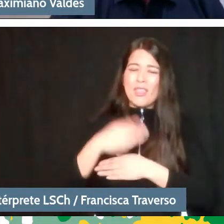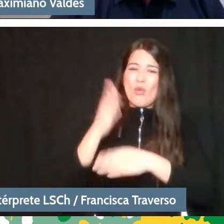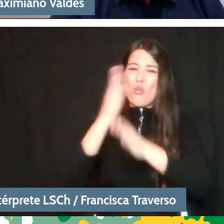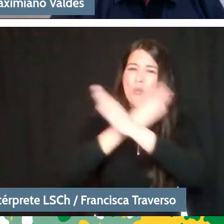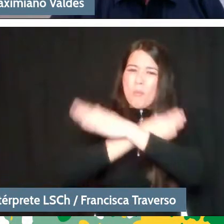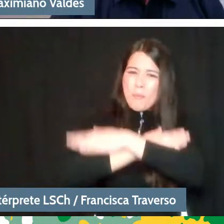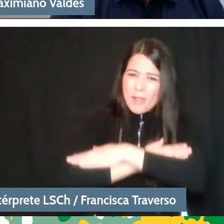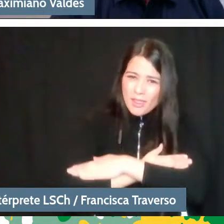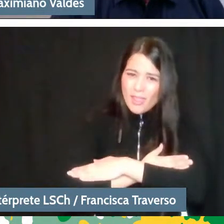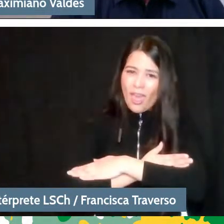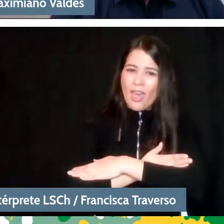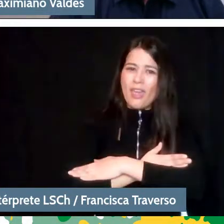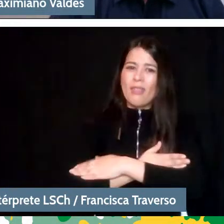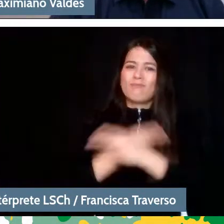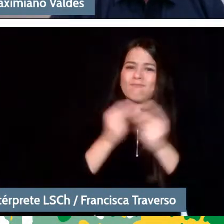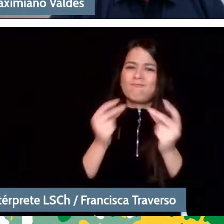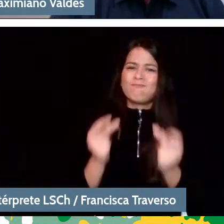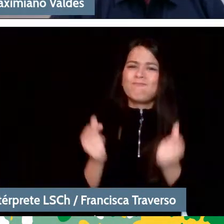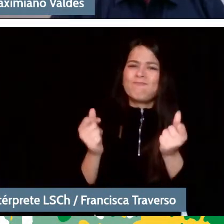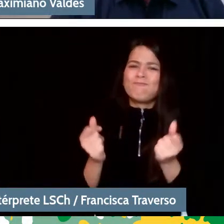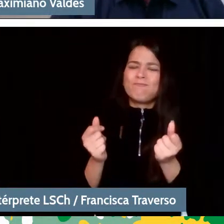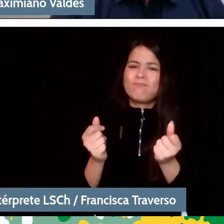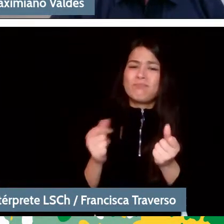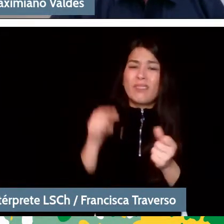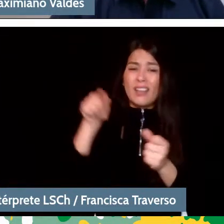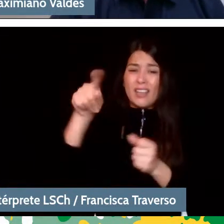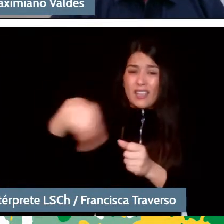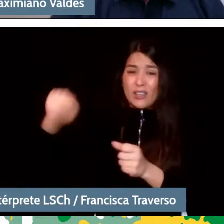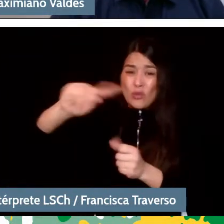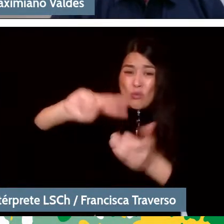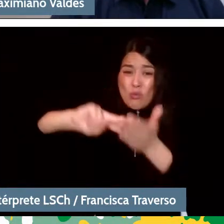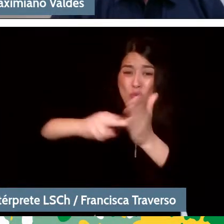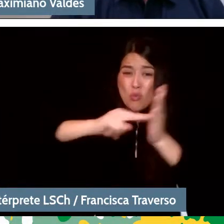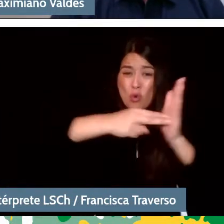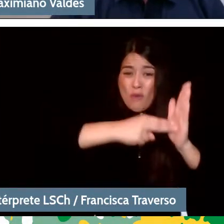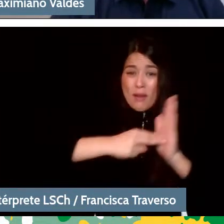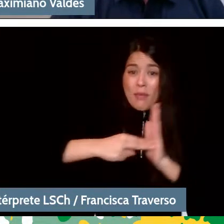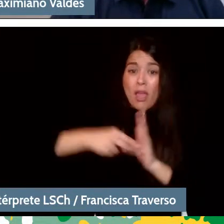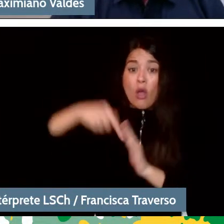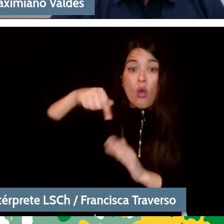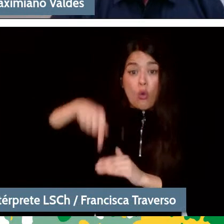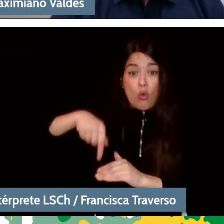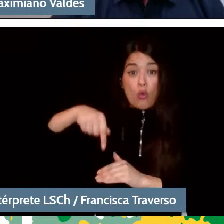who got ahead in the midst of difficulties, and many of them today are studying in Europe